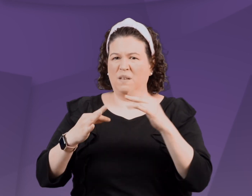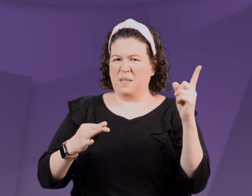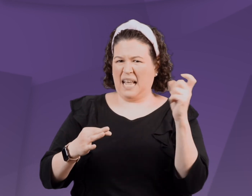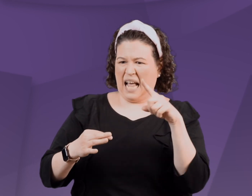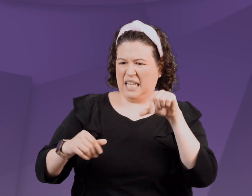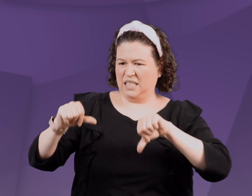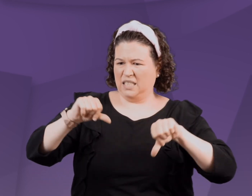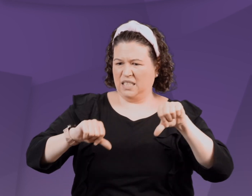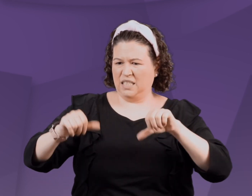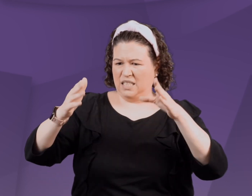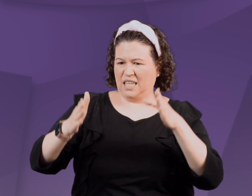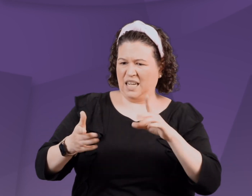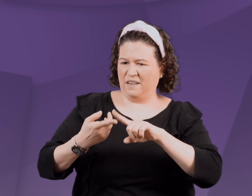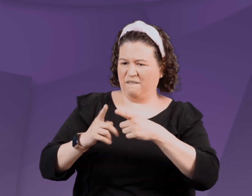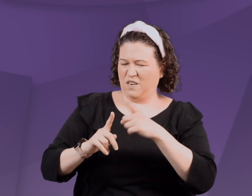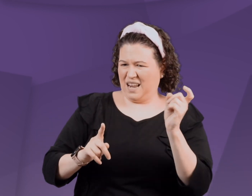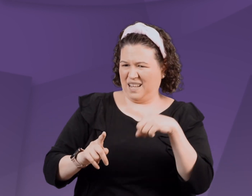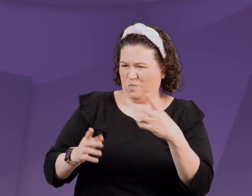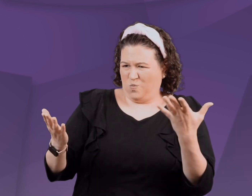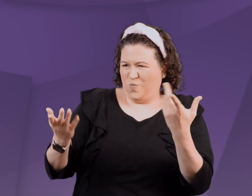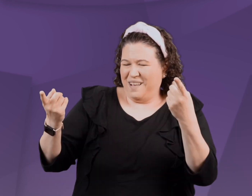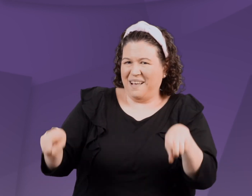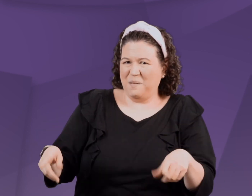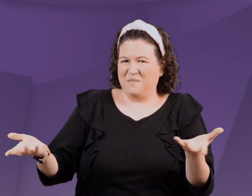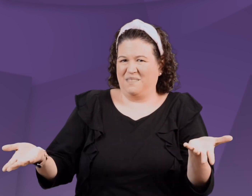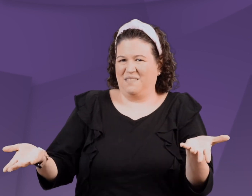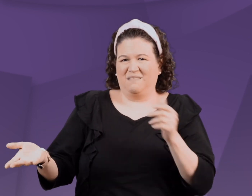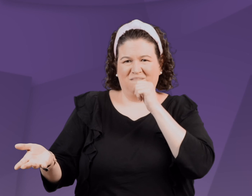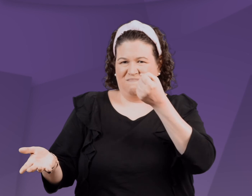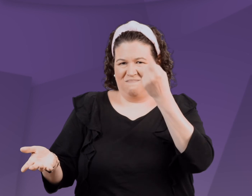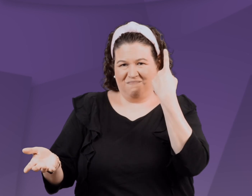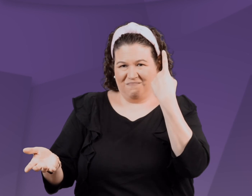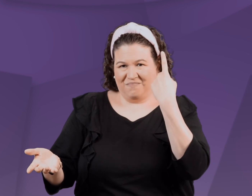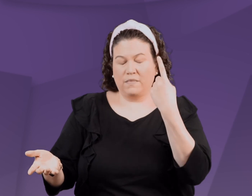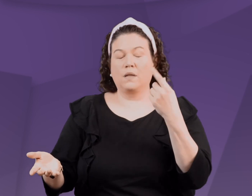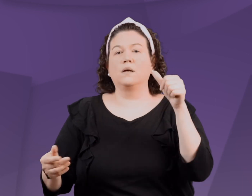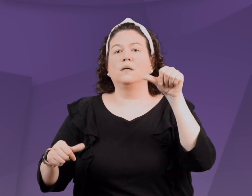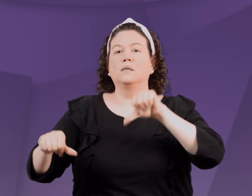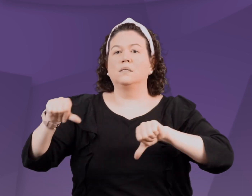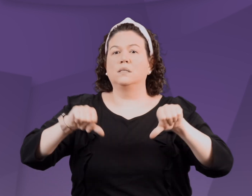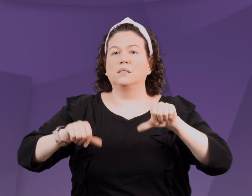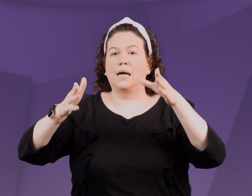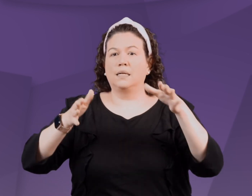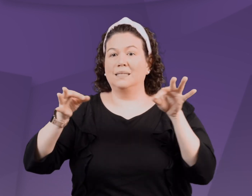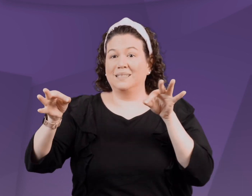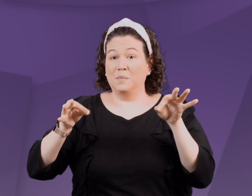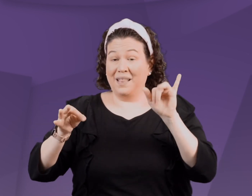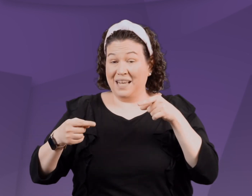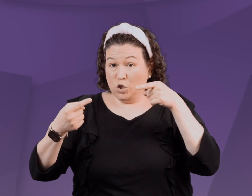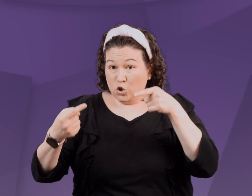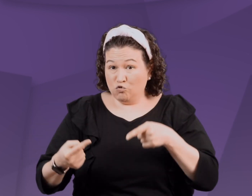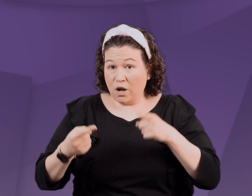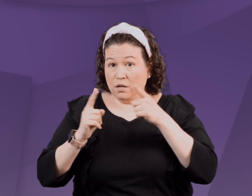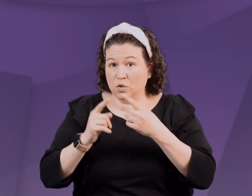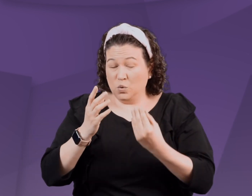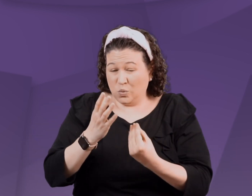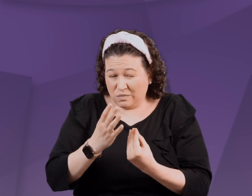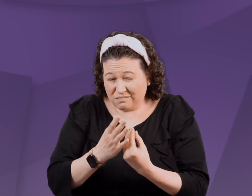The family asked a biologist friend to explain what had happened. The scientist said that the difficult struggle to emerge